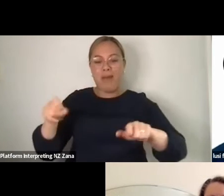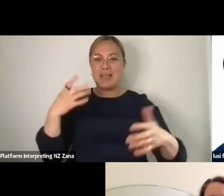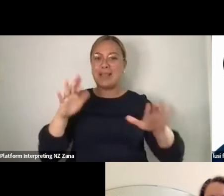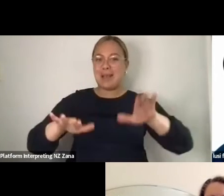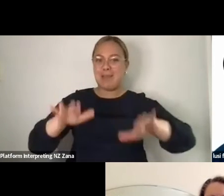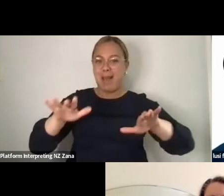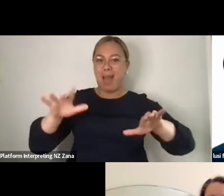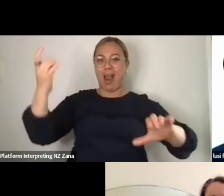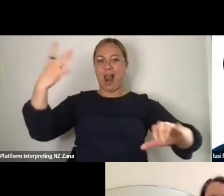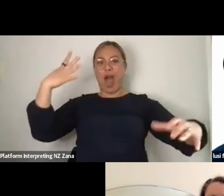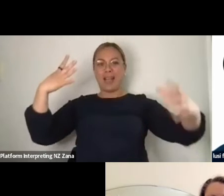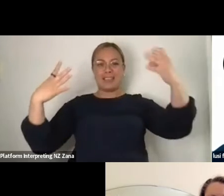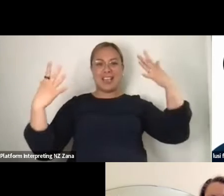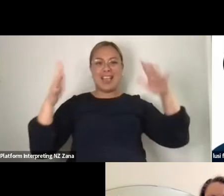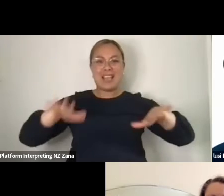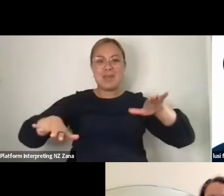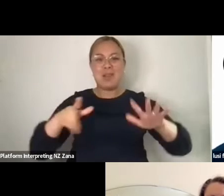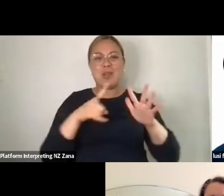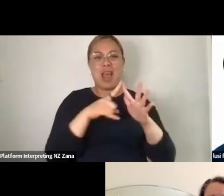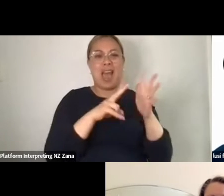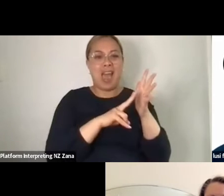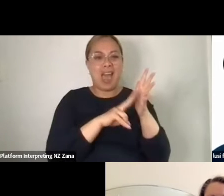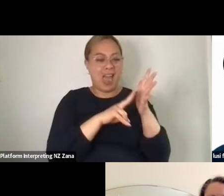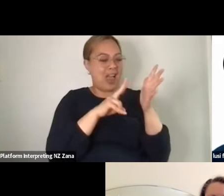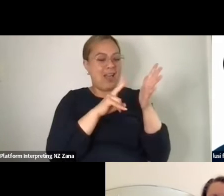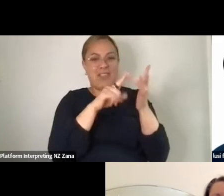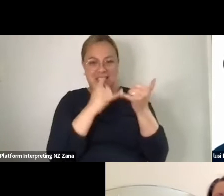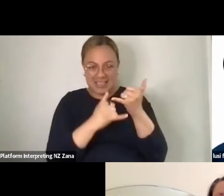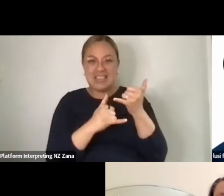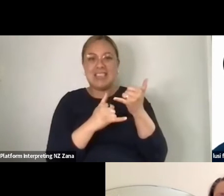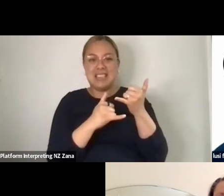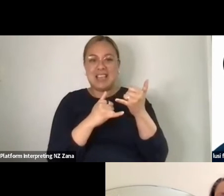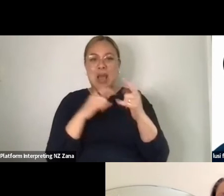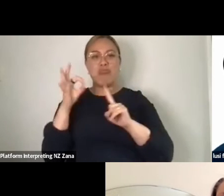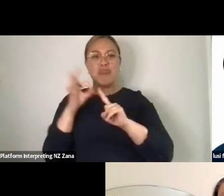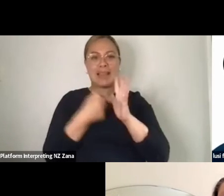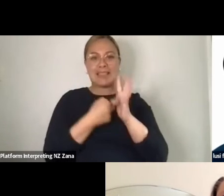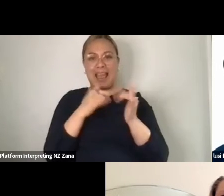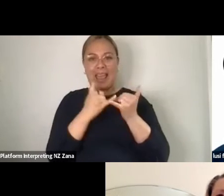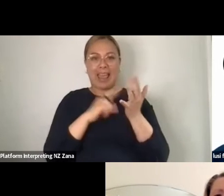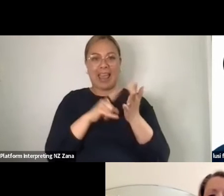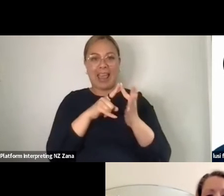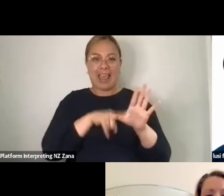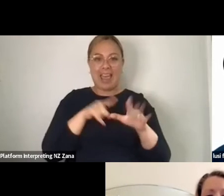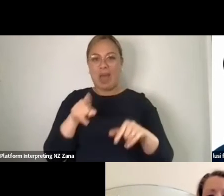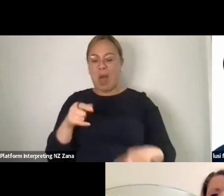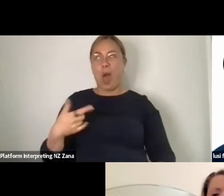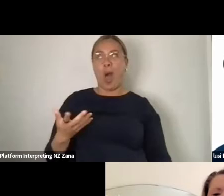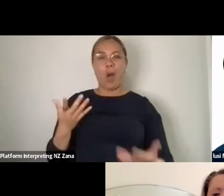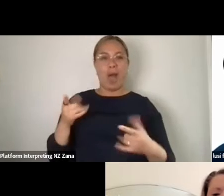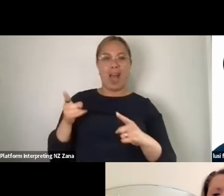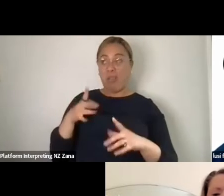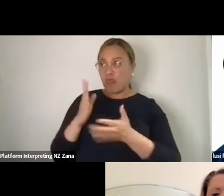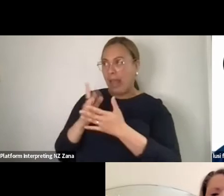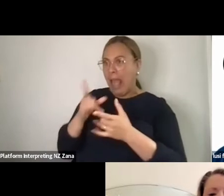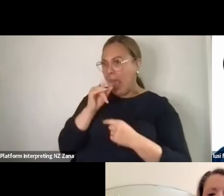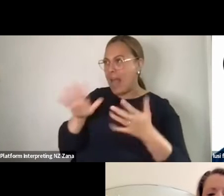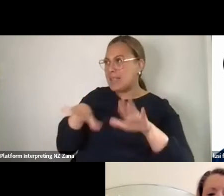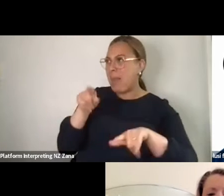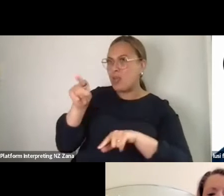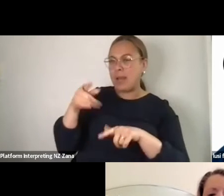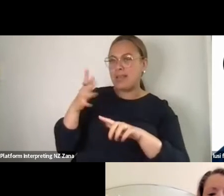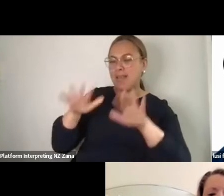so that's very exciting when you're like “Really? Can I get a light-up 68 stage?” Yeah I mean,